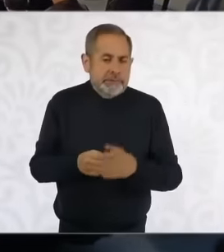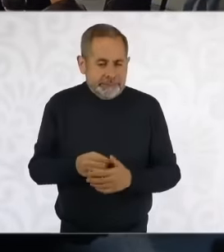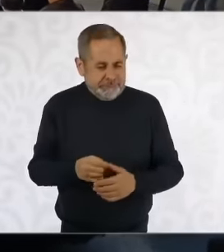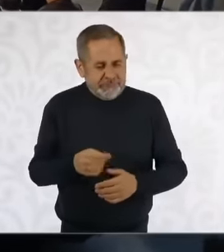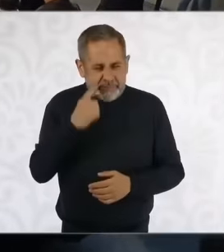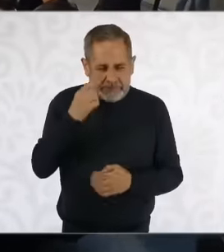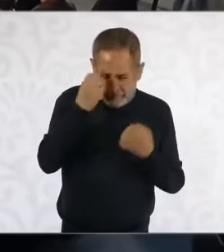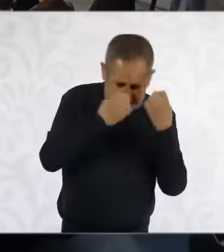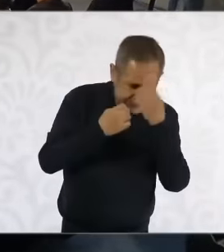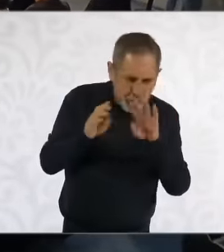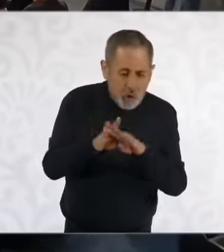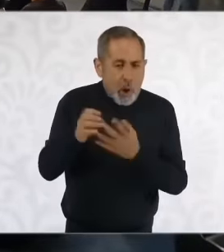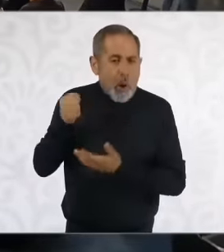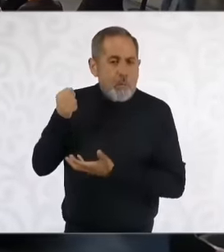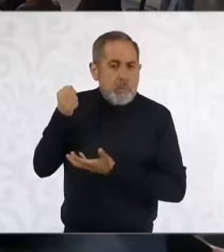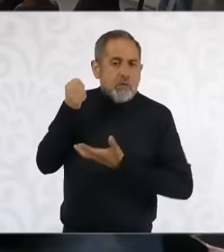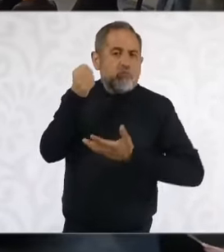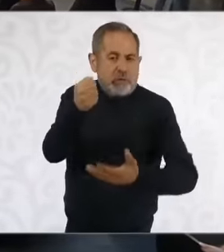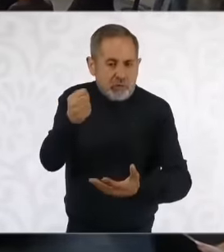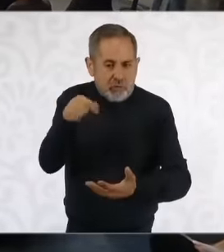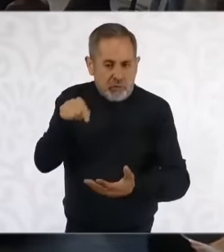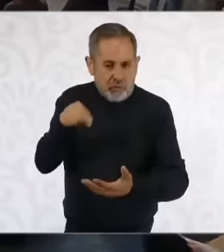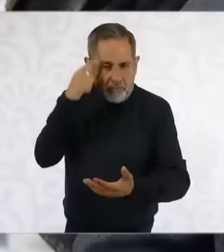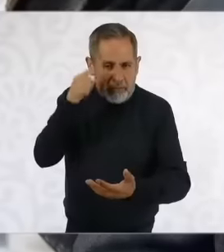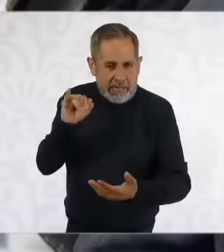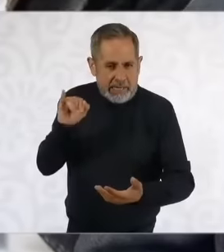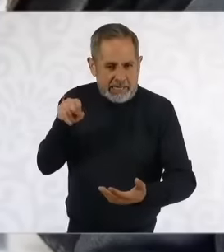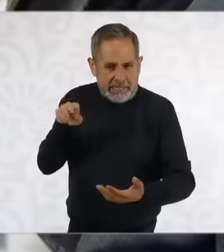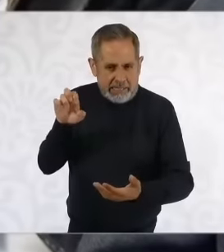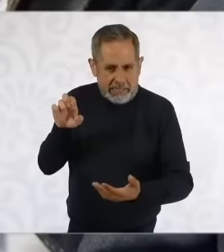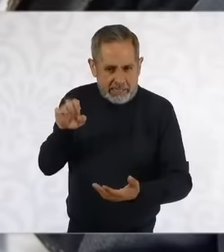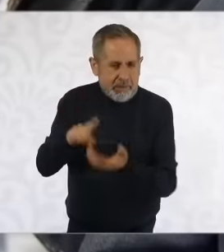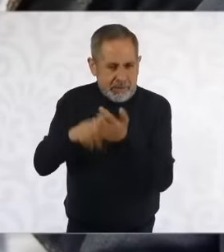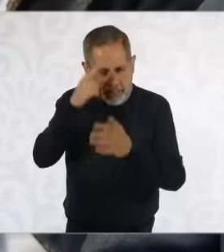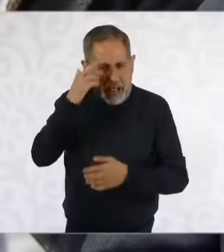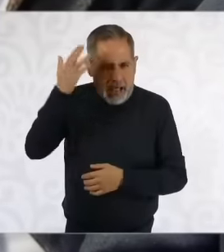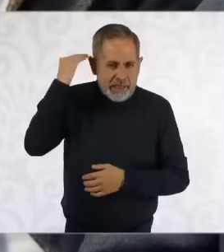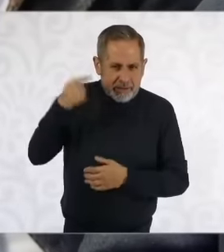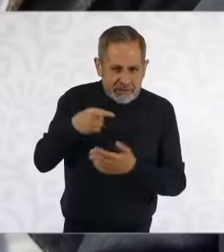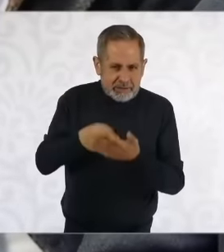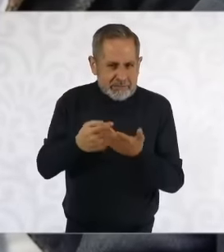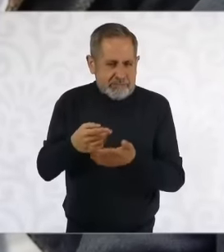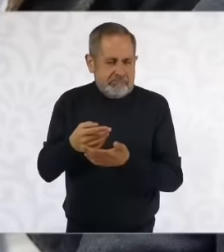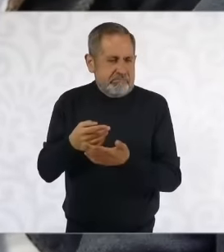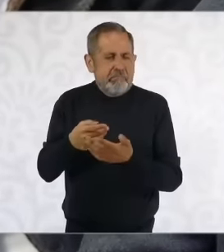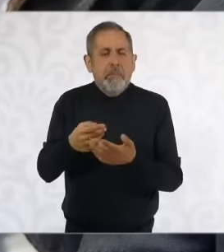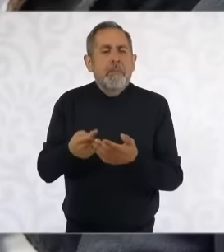the budget as planned, not the one that they had the first draft, let's say, of the budget